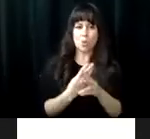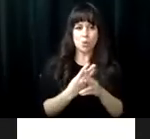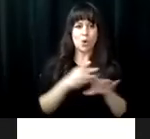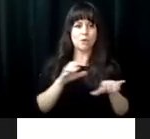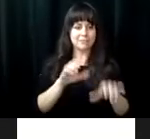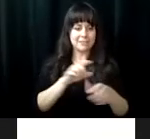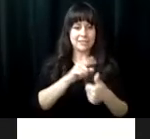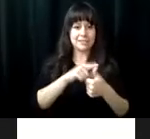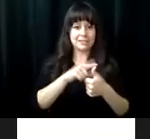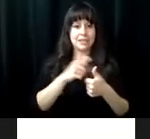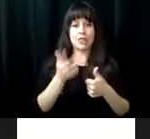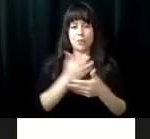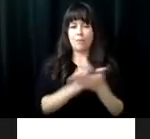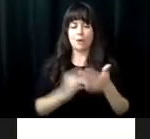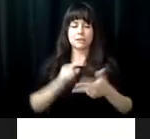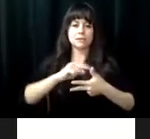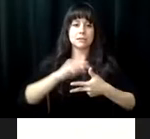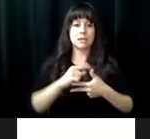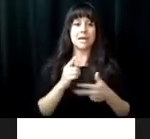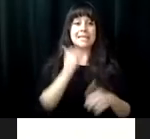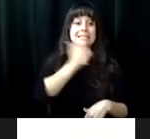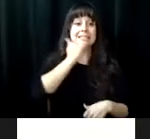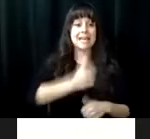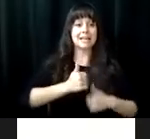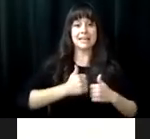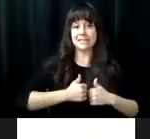confidently in real world activities. It incorporates three